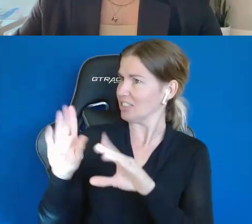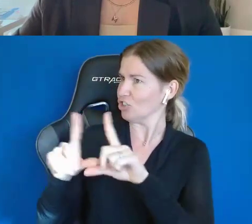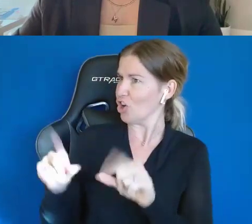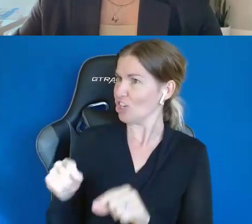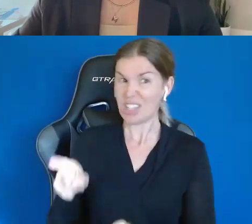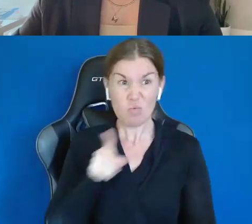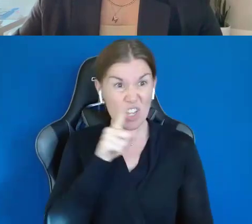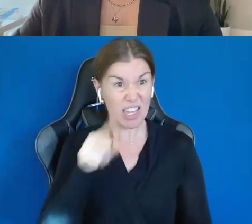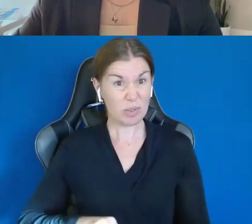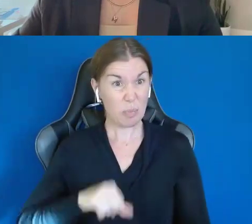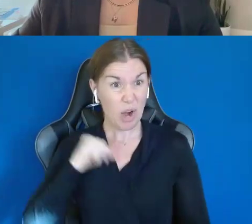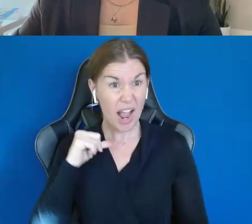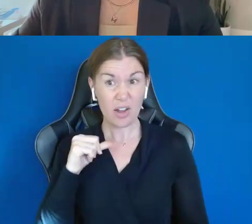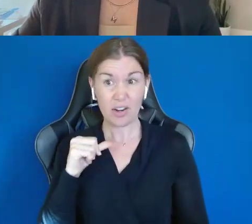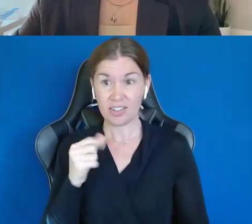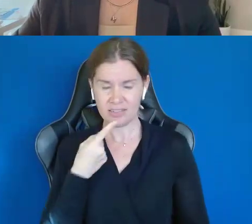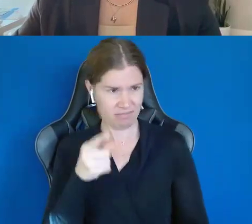I'm like, here you're at your job and talking about your business!